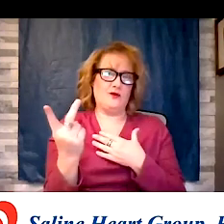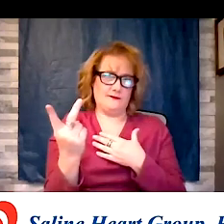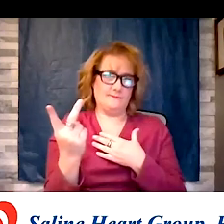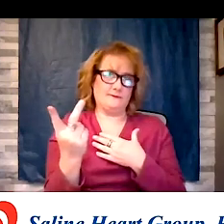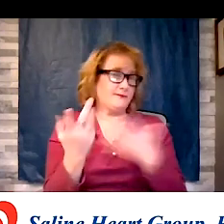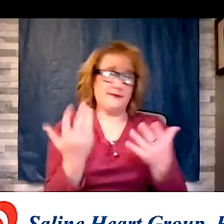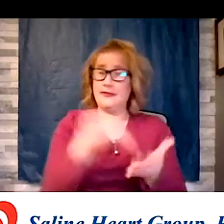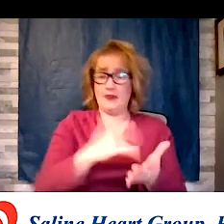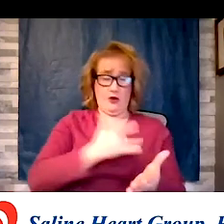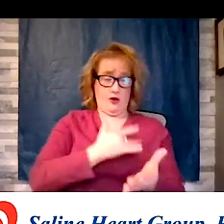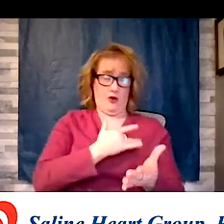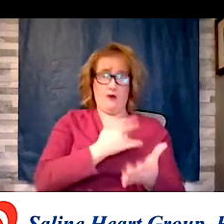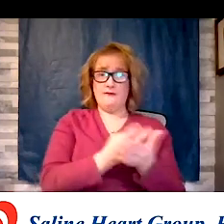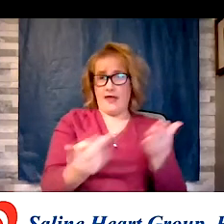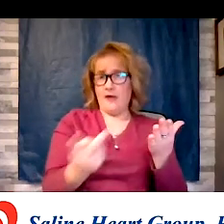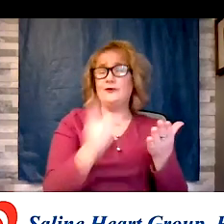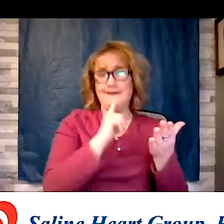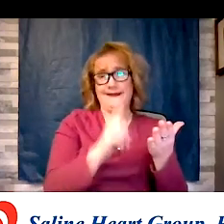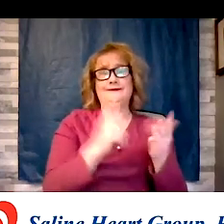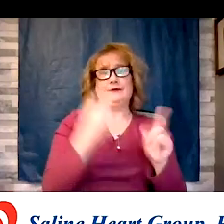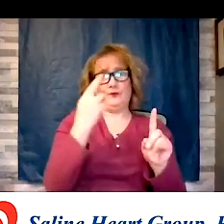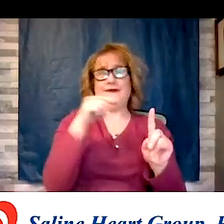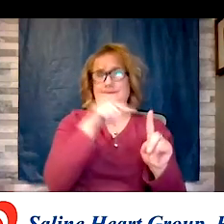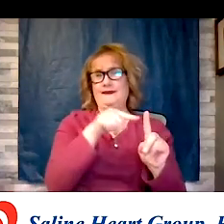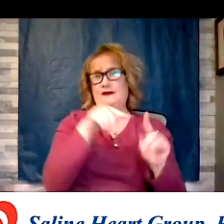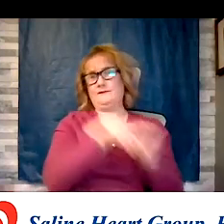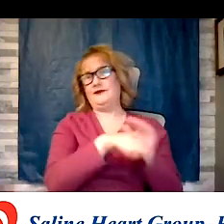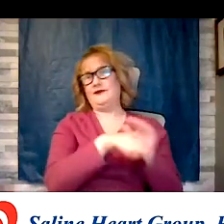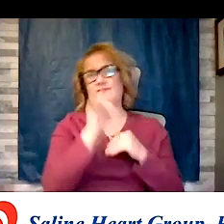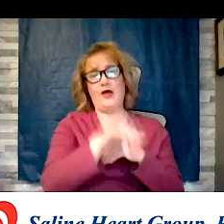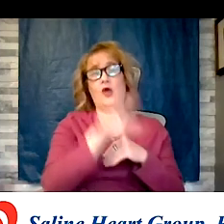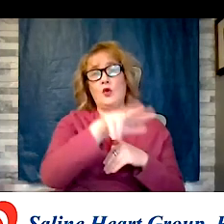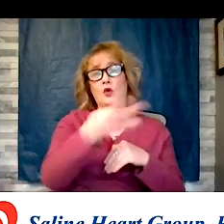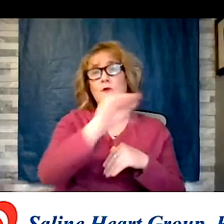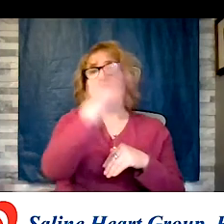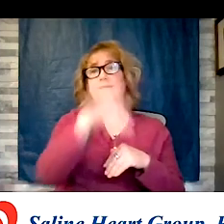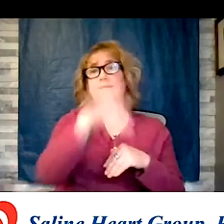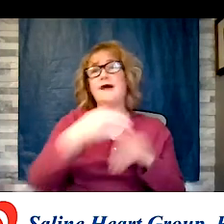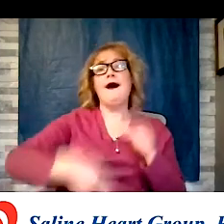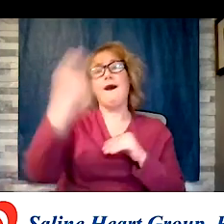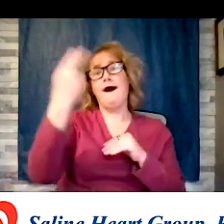of admission. 33% high risk of diabetics landing many the hospital with heart failure